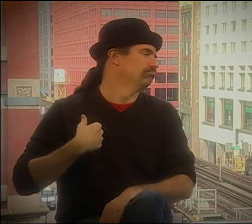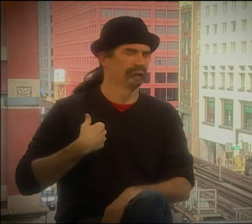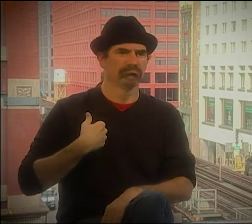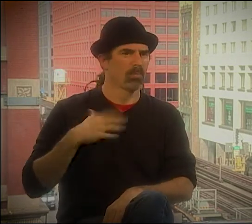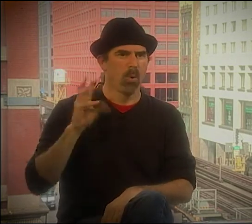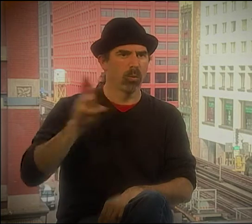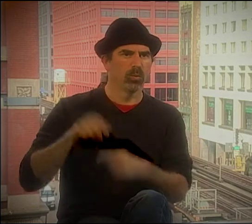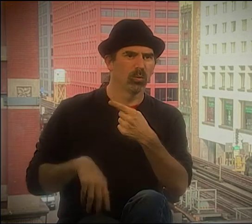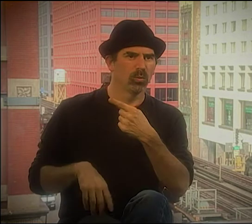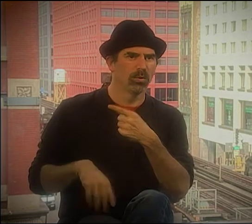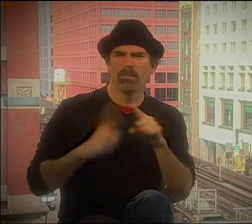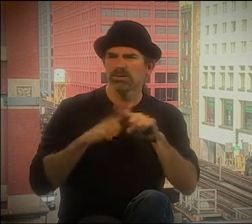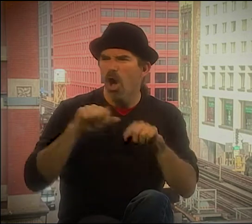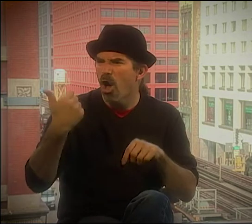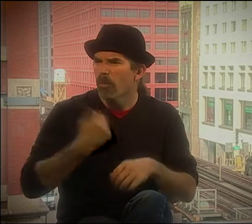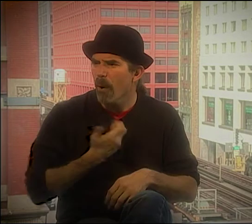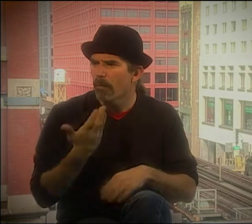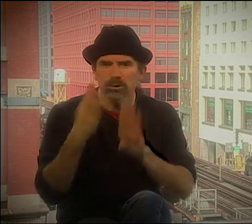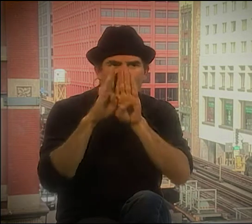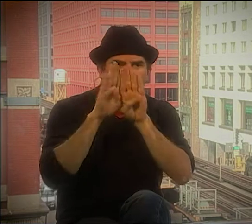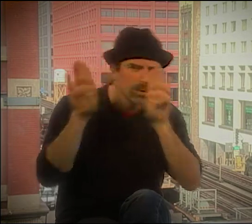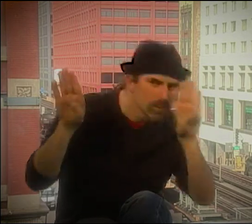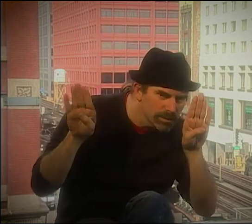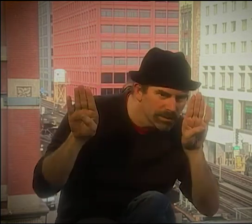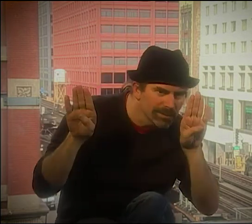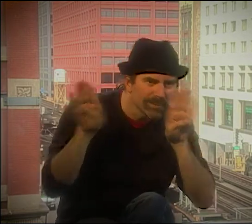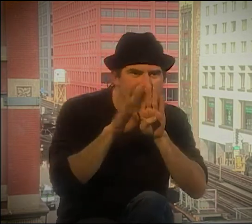LOOK AT THE SYMBOLS BEHIND WHAT THE SYMBOLS MEAN.